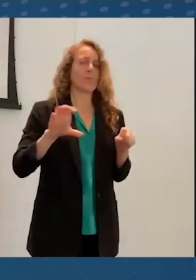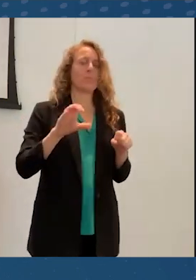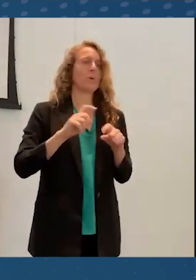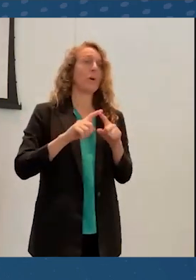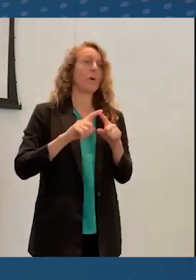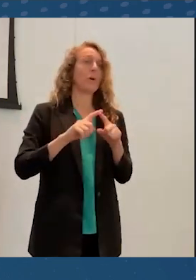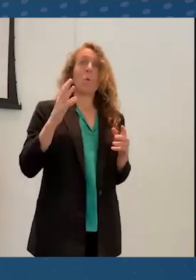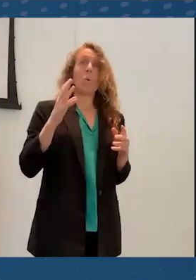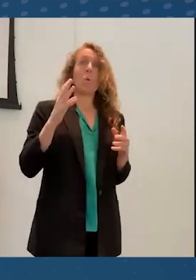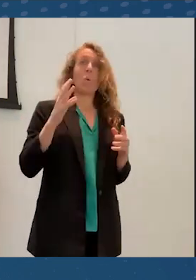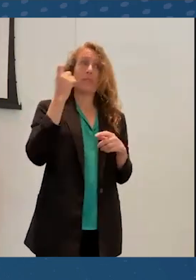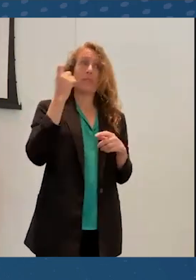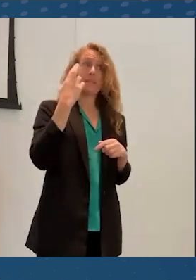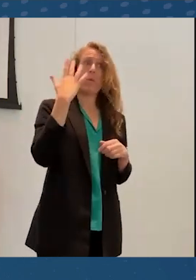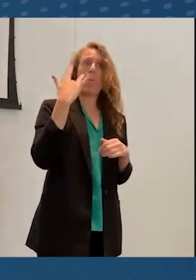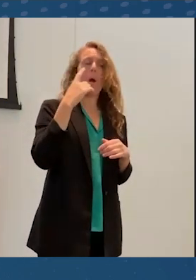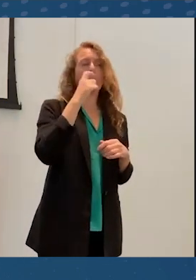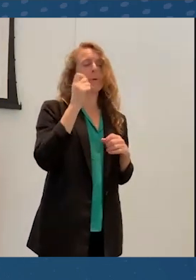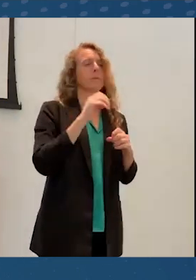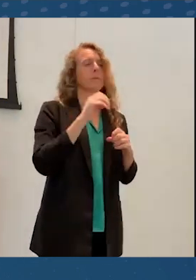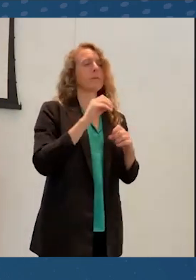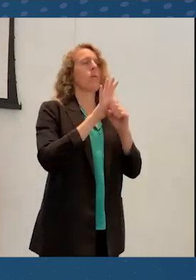So how it's going.